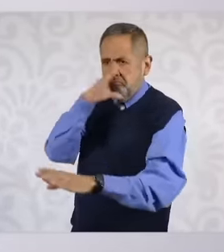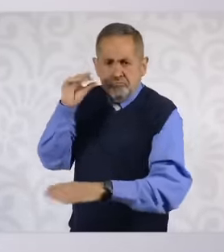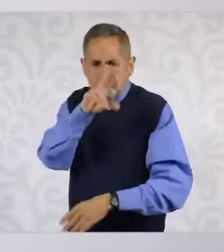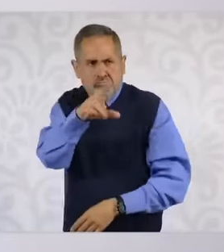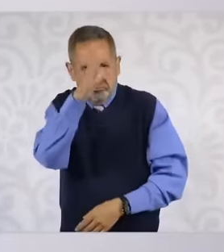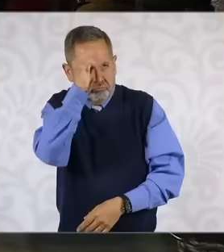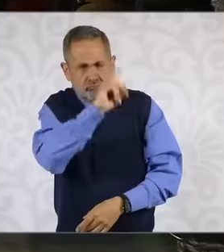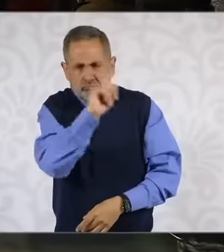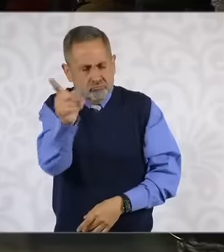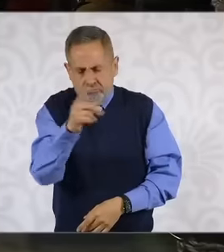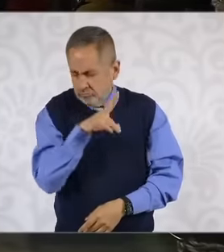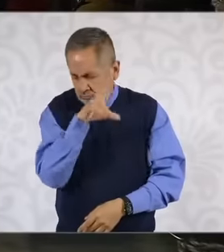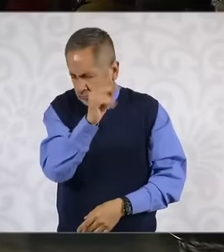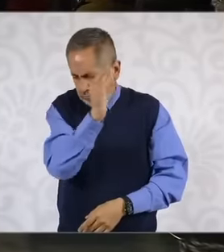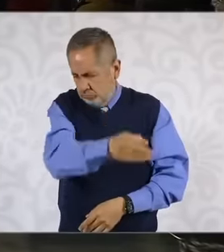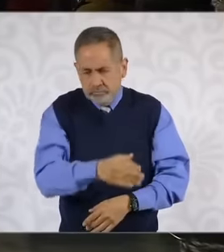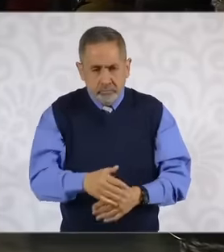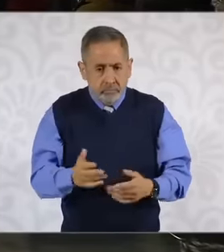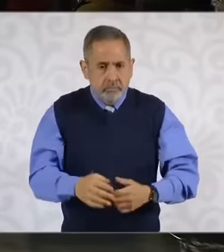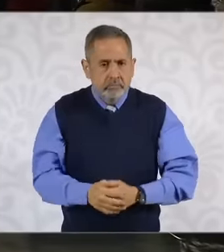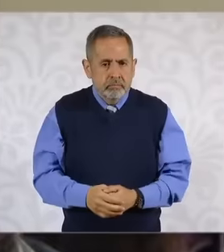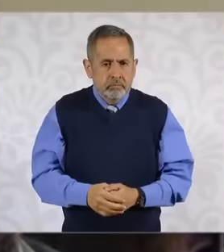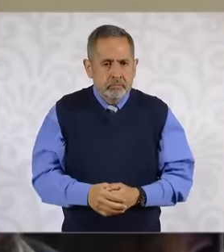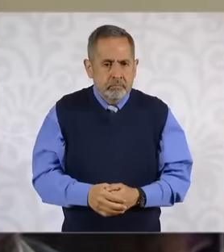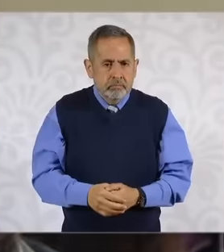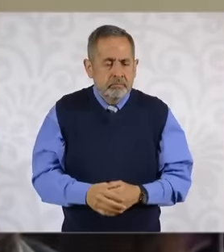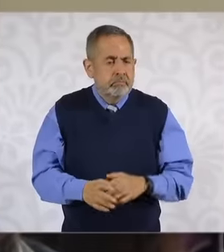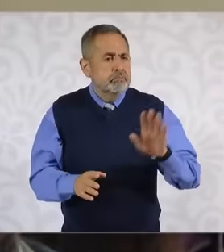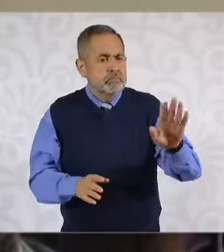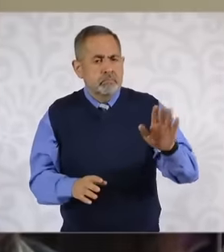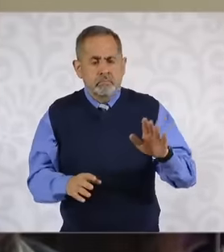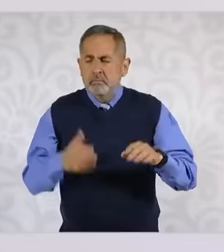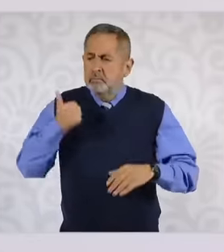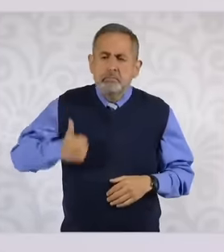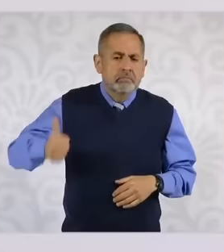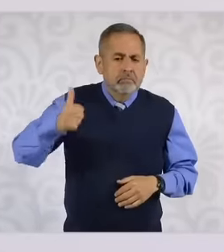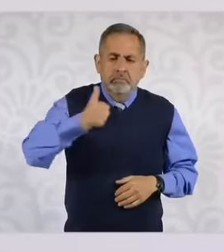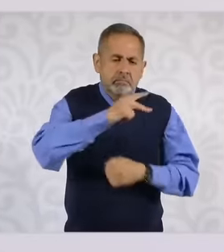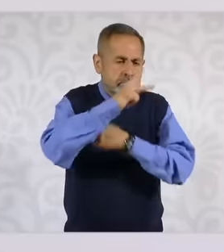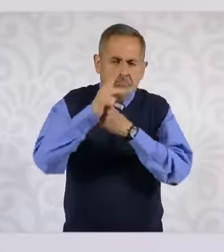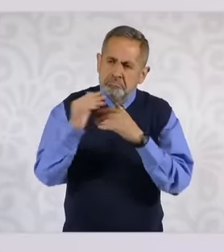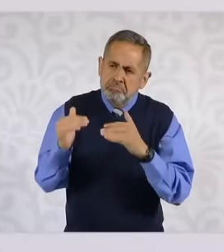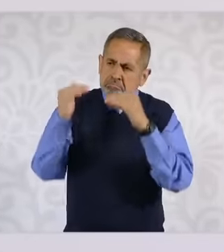The third question is about Ecuador. It is the sovereignty of the people. That is what